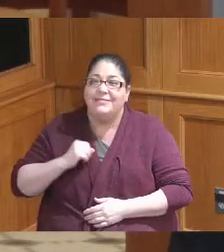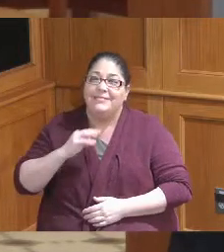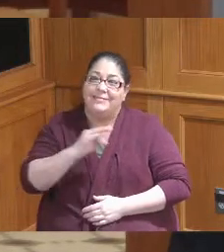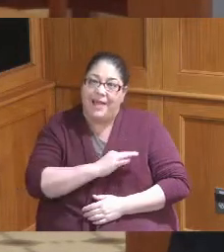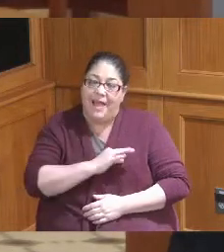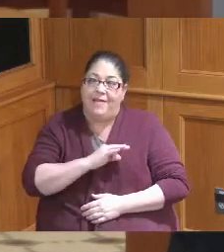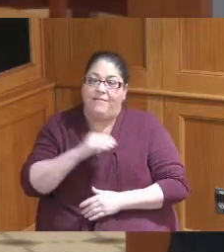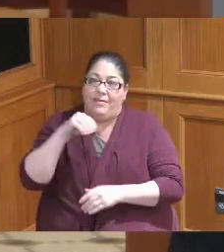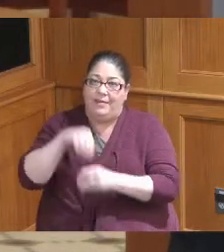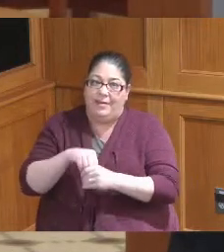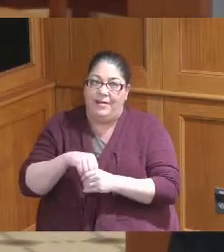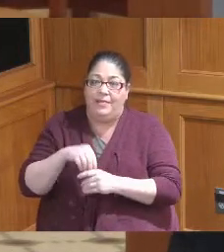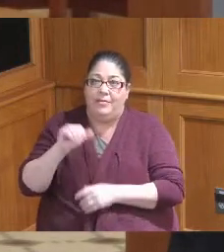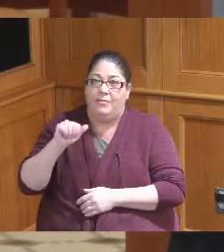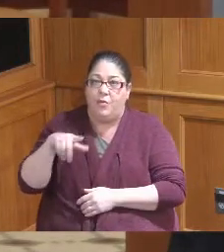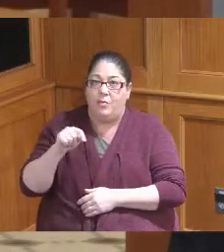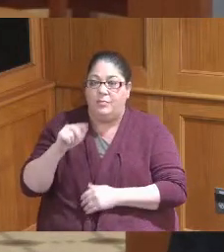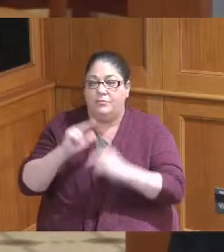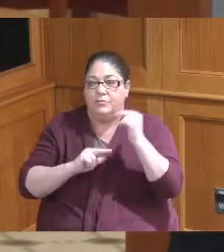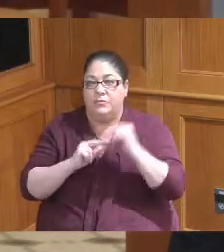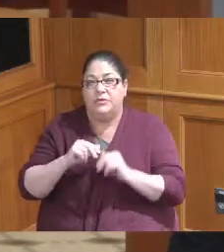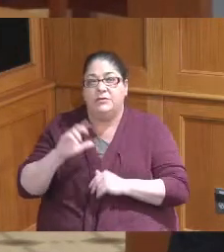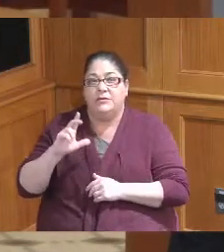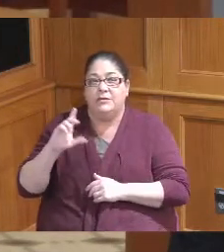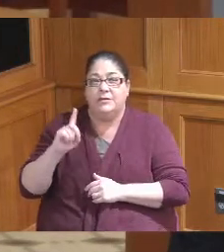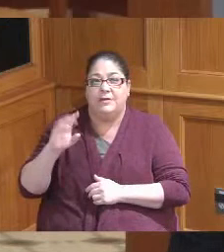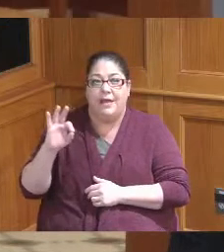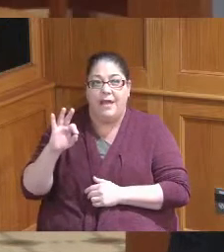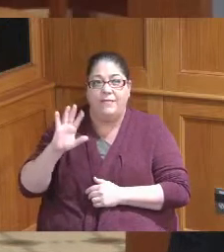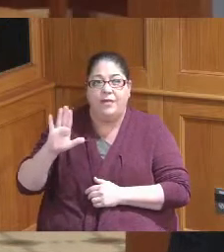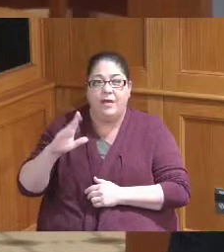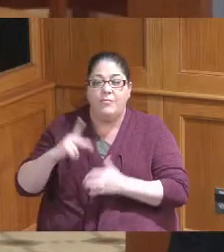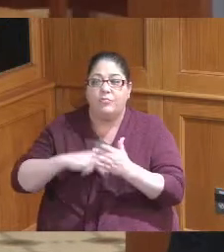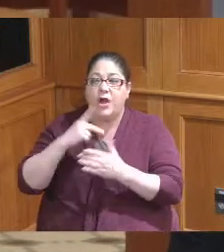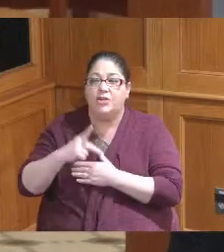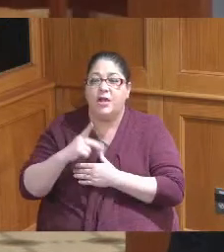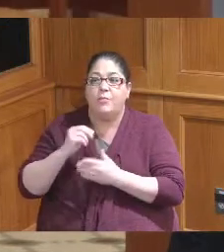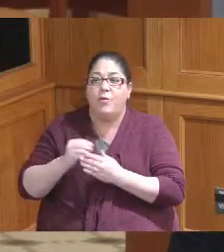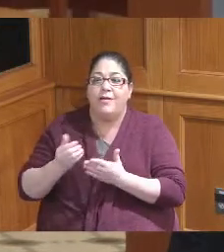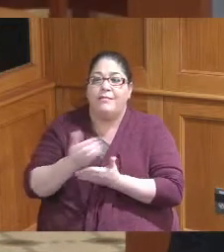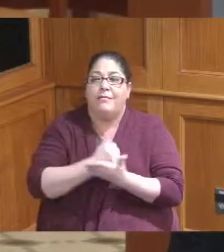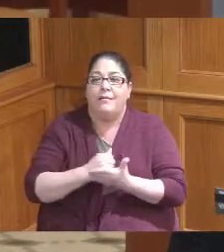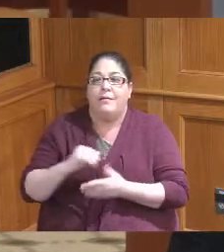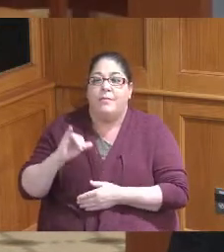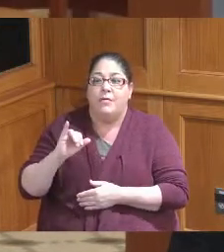of the projects that CDF is going to fund are more income qualified for people that